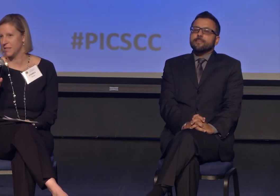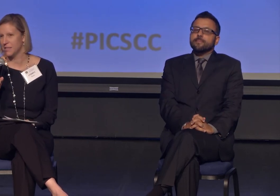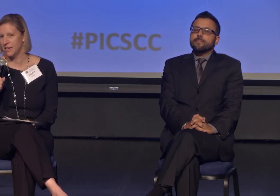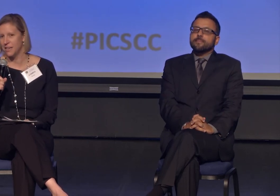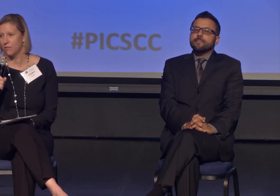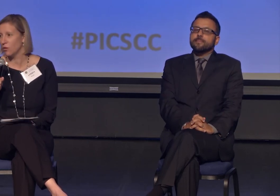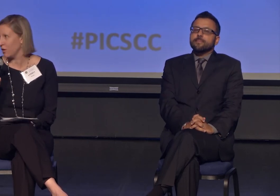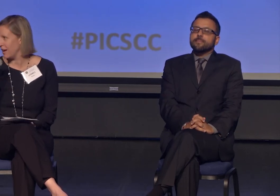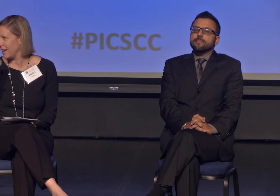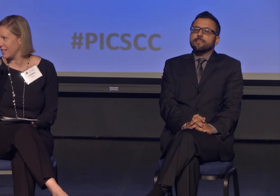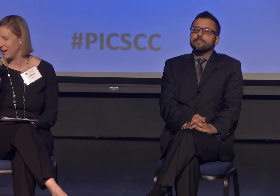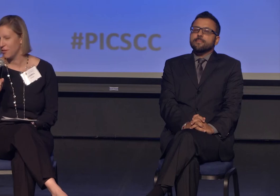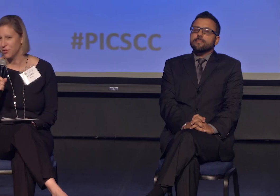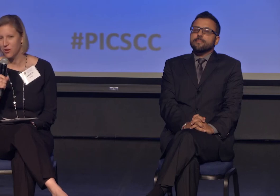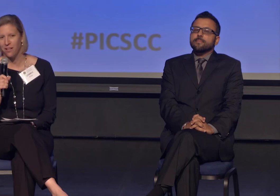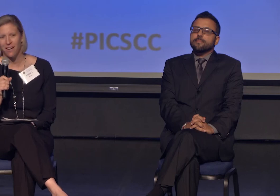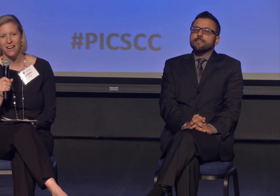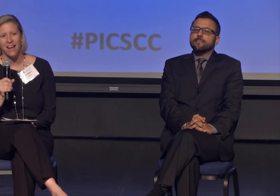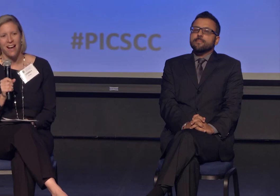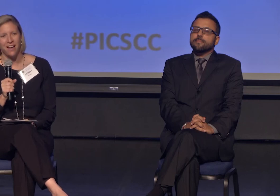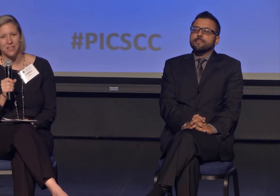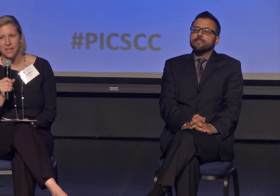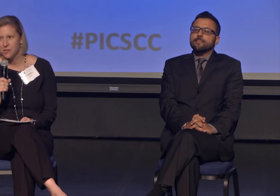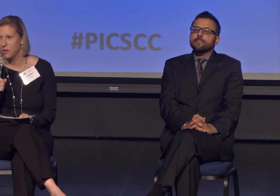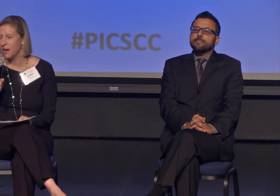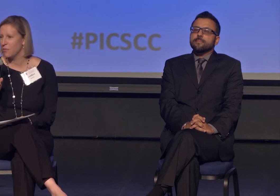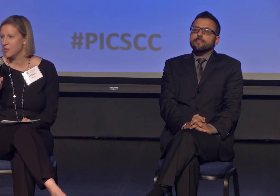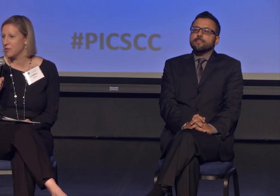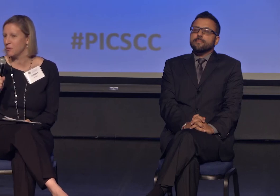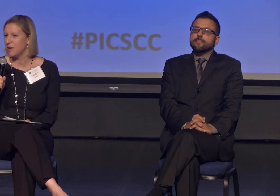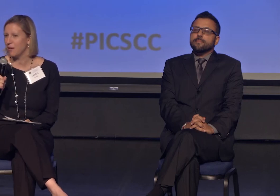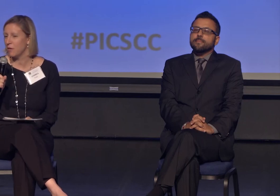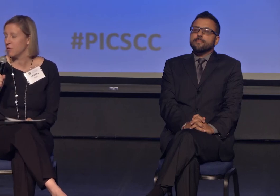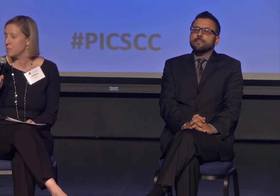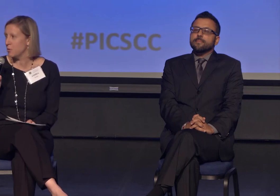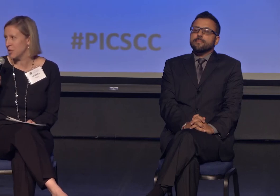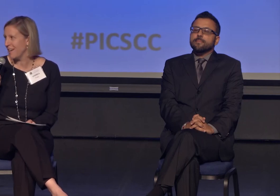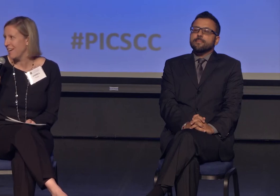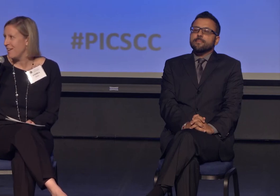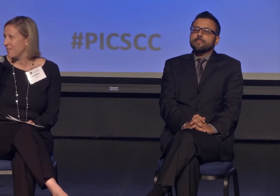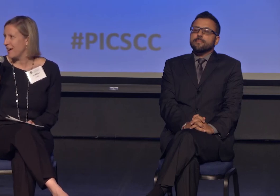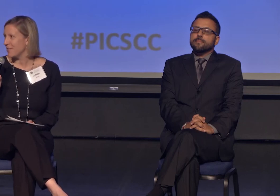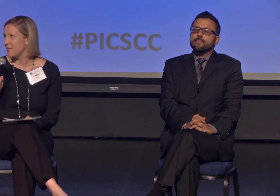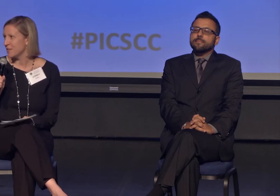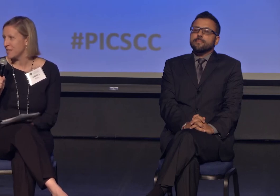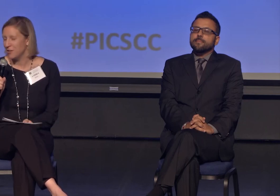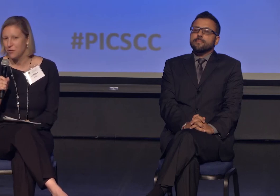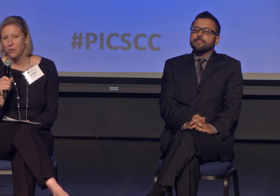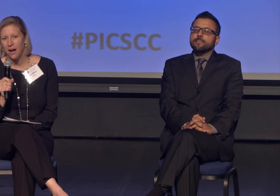It's this idea of learning I want to draw on. This last week, I went to our first Poocha.